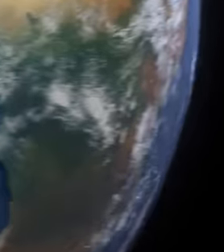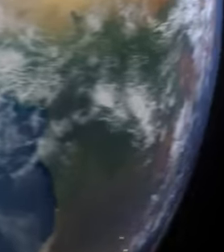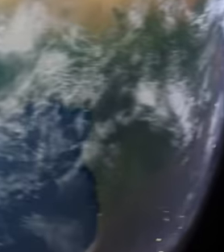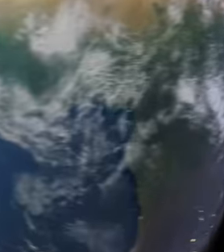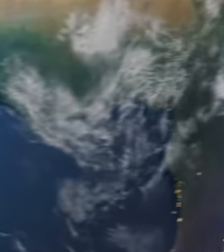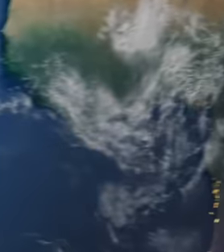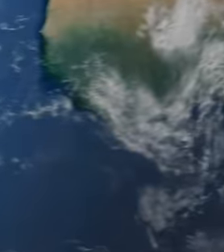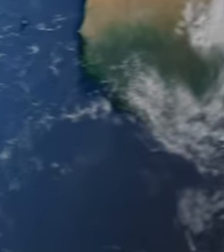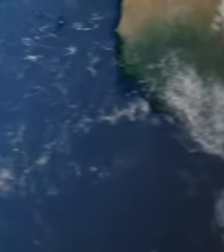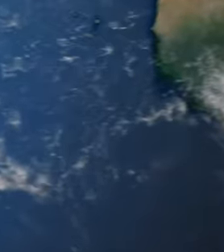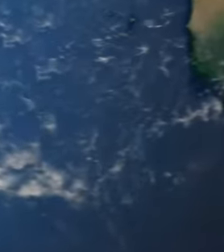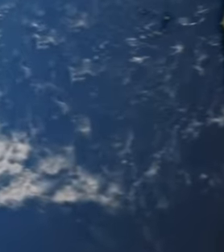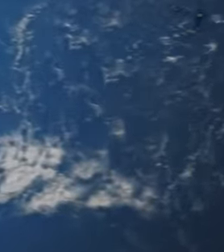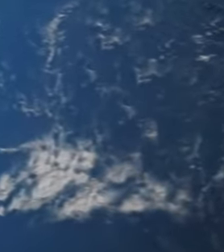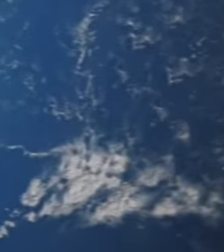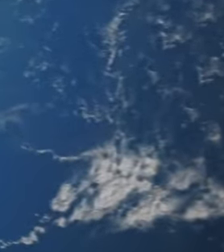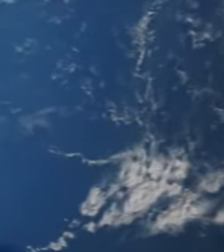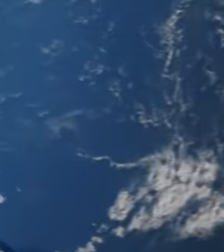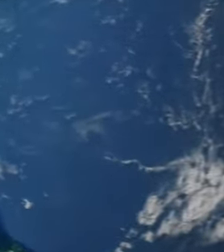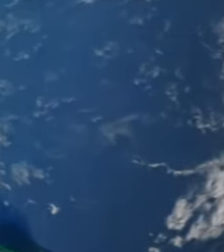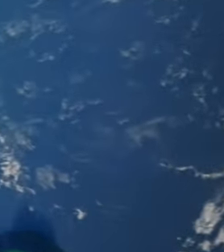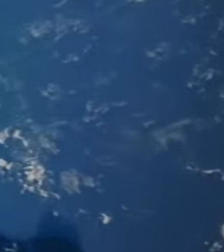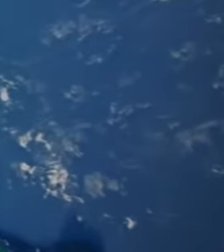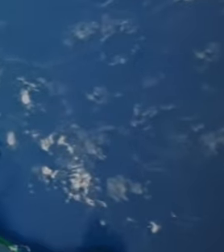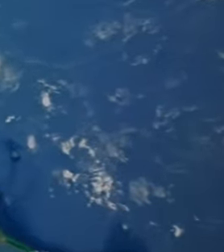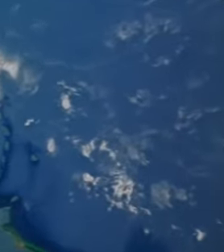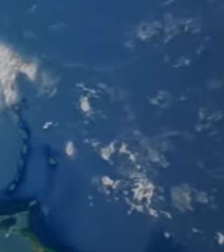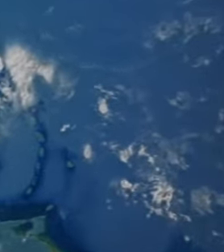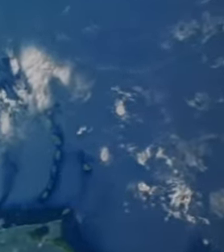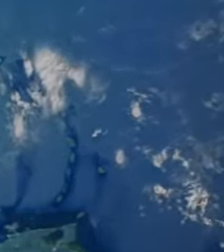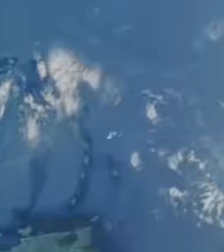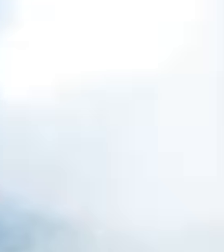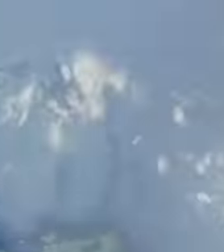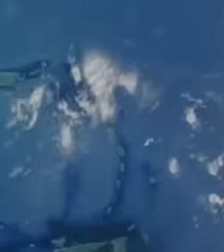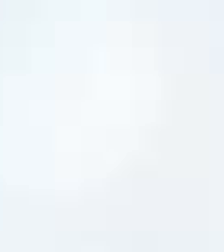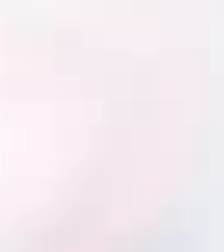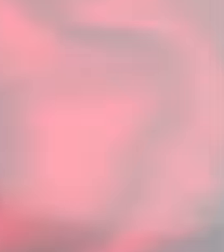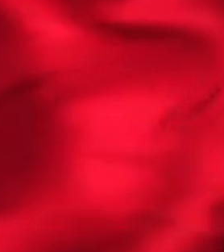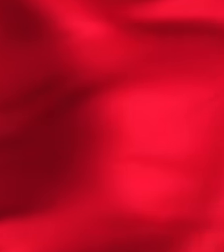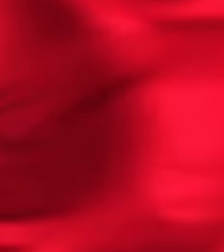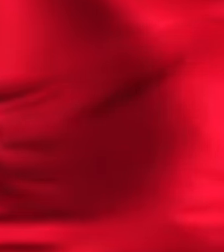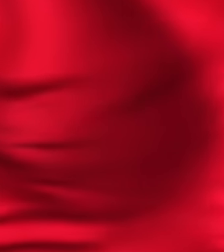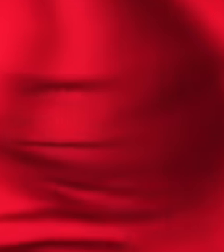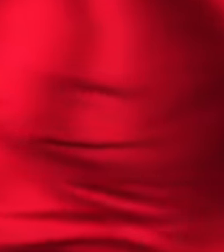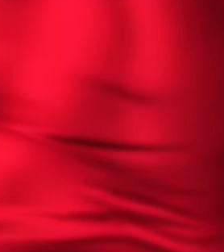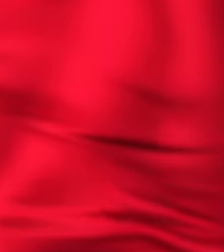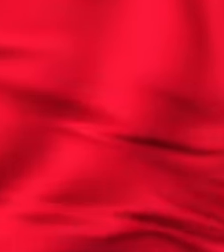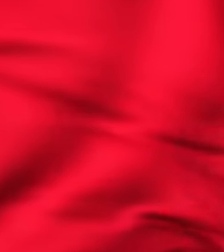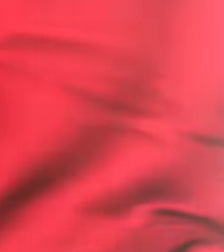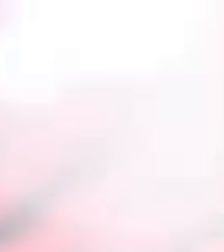trade blockade that the United States has imposed on it. And in response to this, Mexico has always spoken out